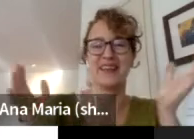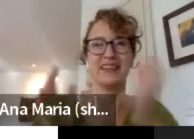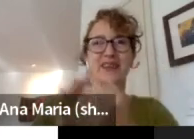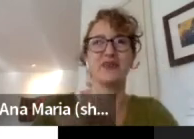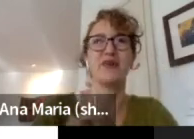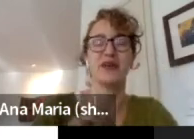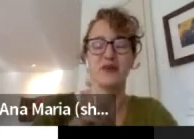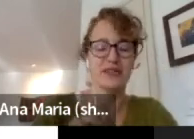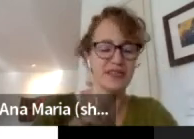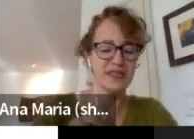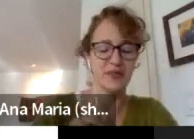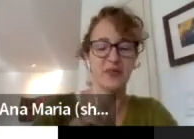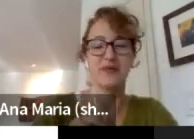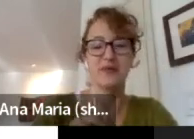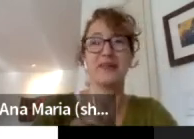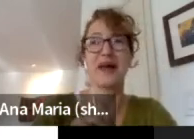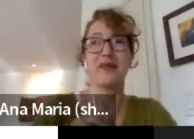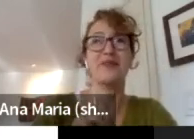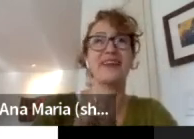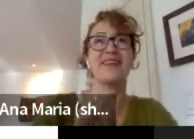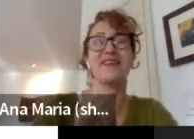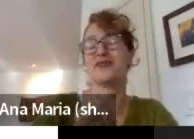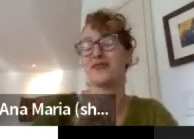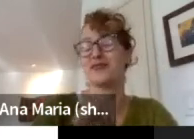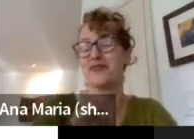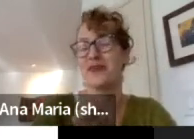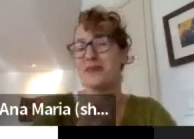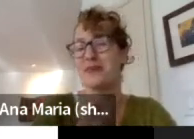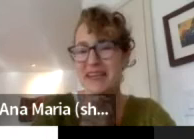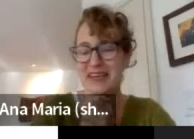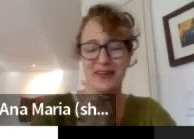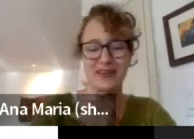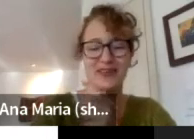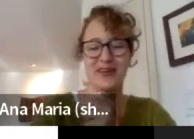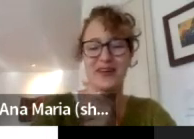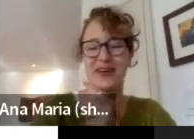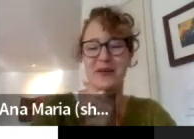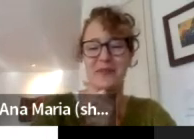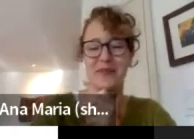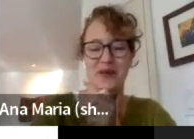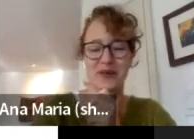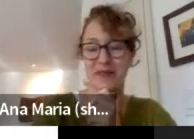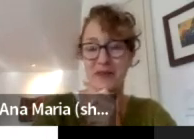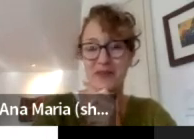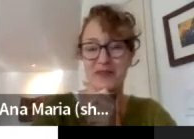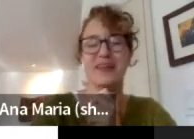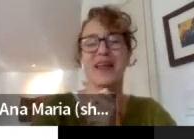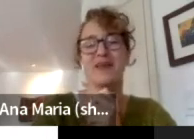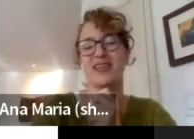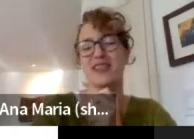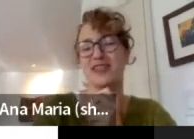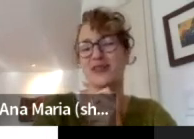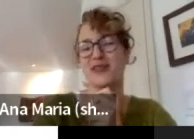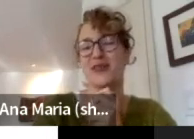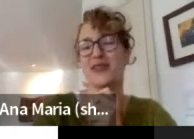and that's a great coincidence, but we've been collaborating also for many years on environmental and climate change issues.